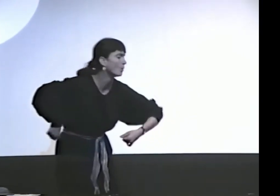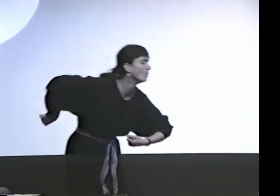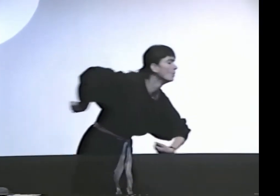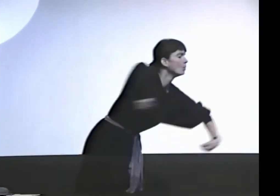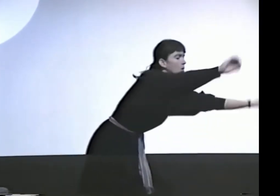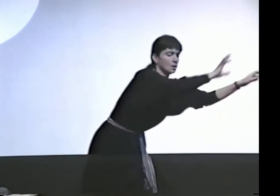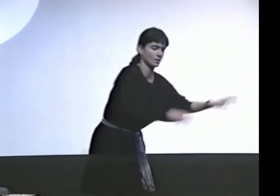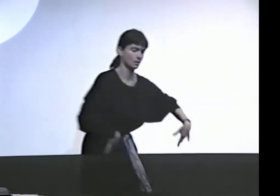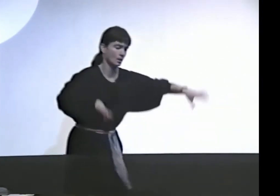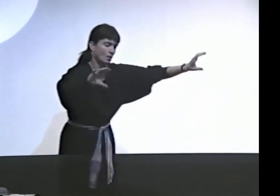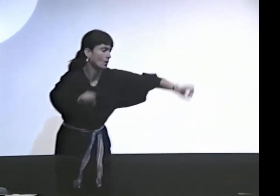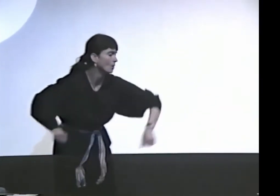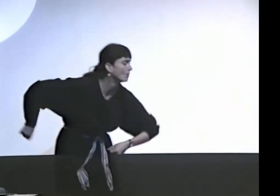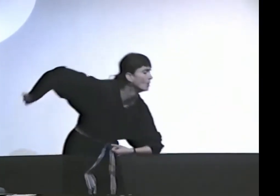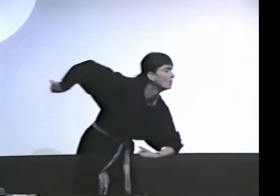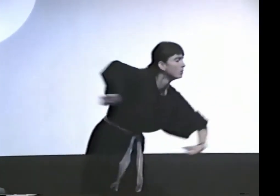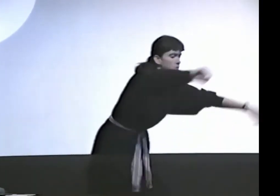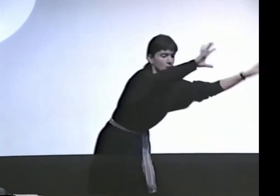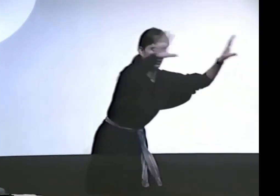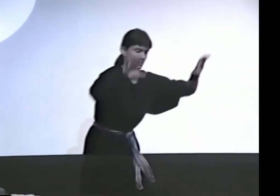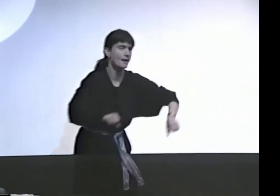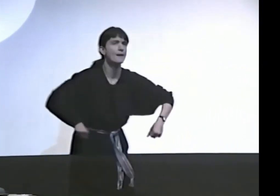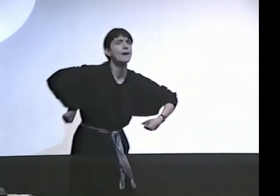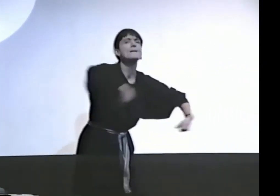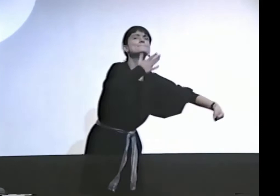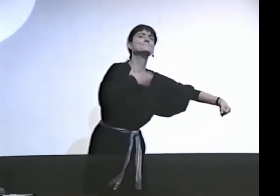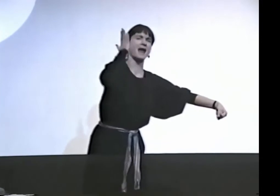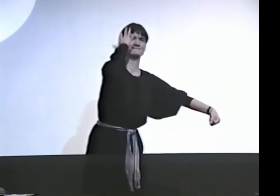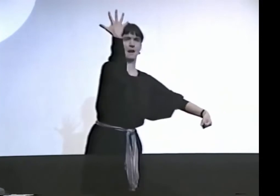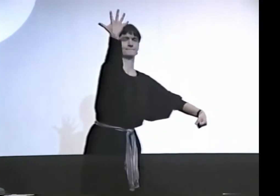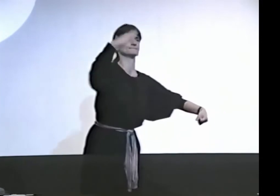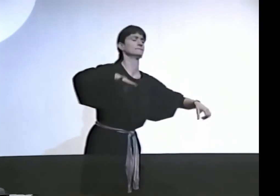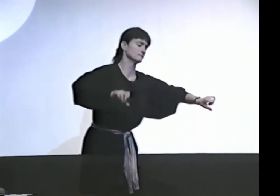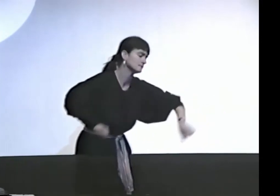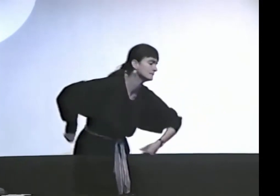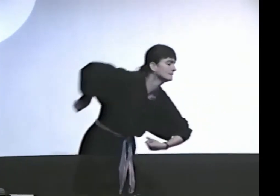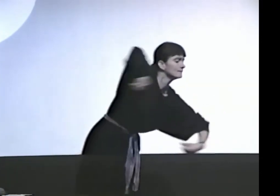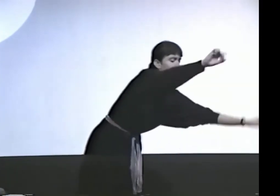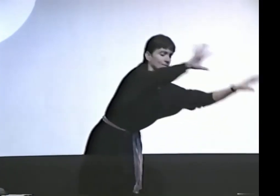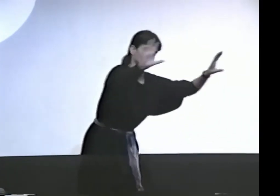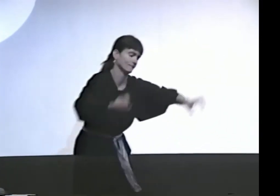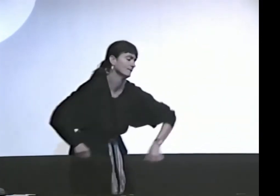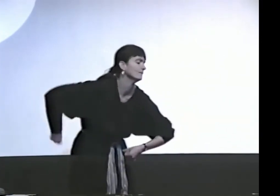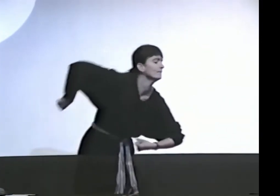AND SO I WENT INTO MY BEDROOM, PULLED DOWN THE COVERS. 5, OF COURSE.